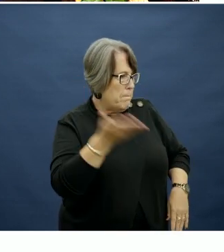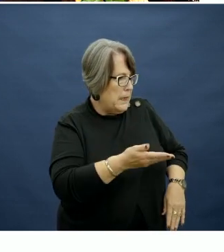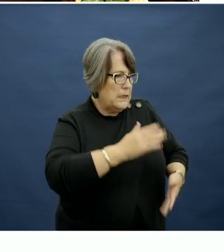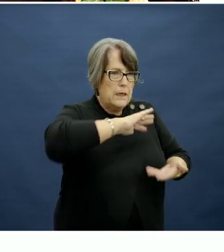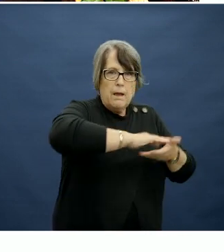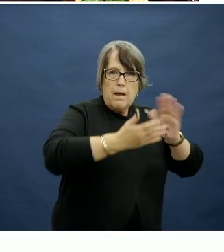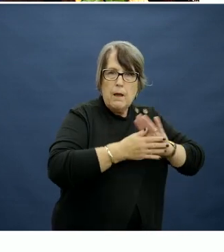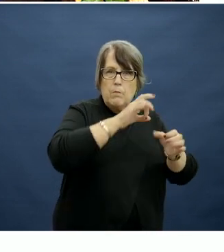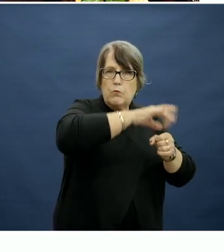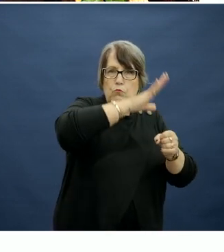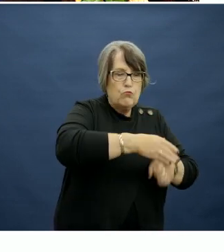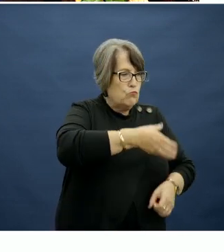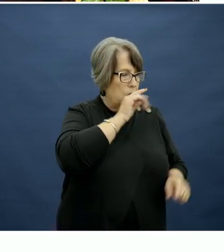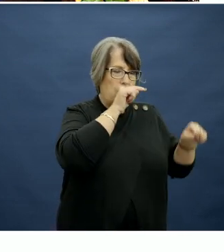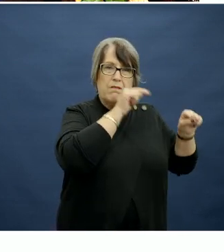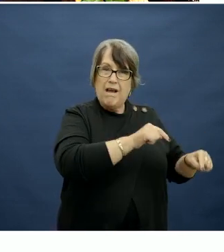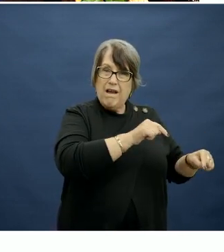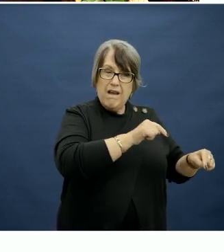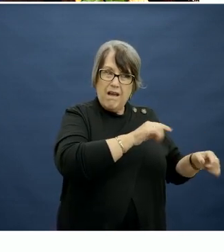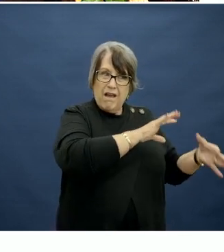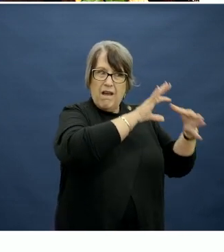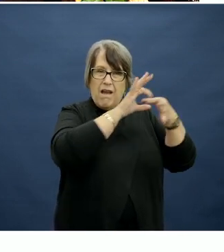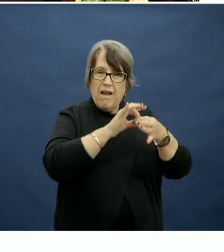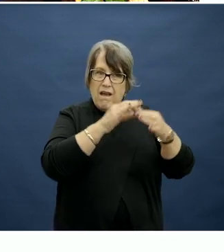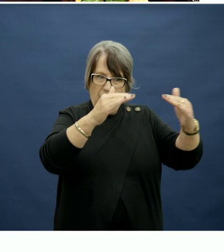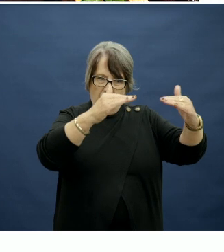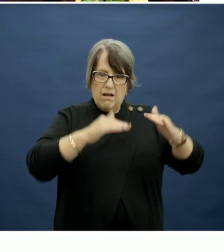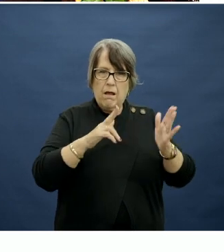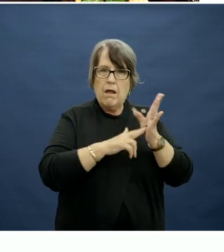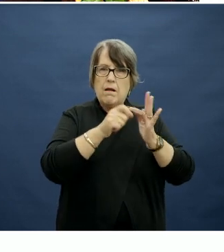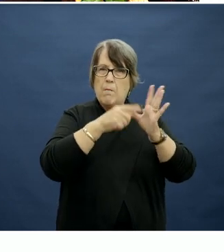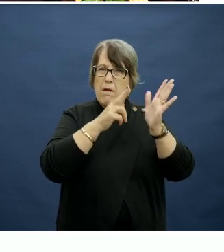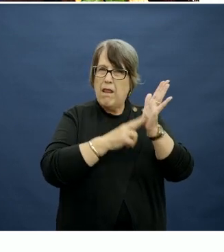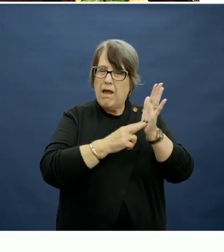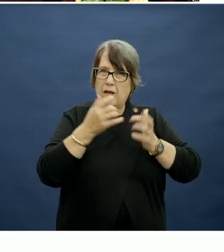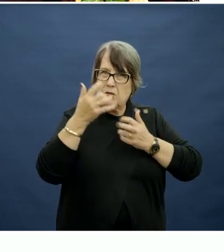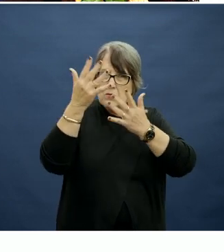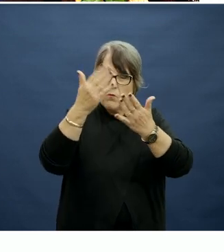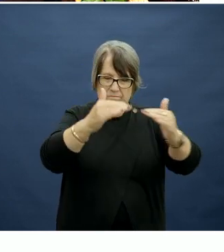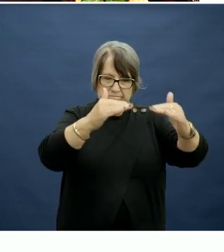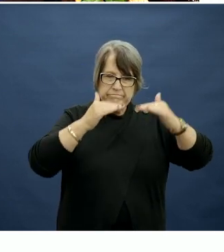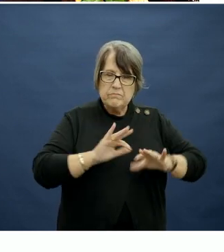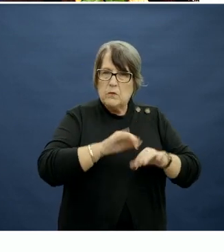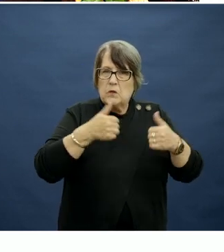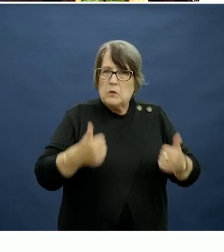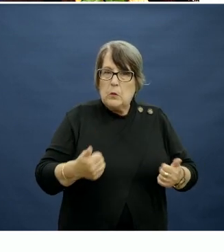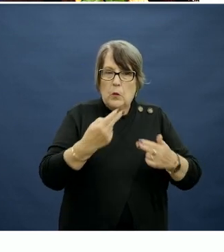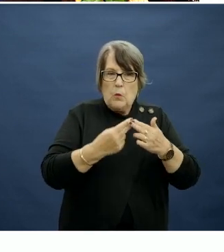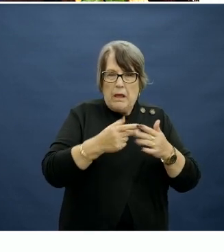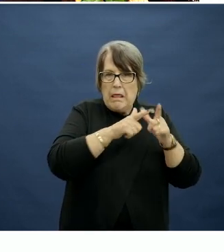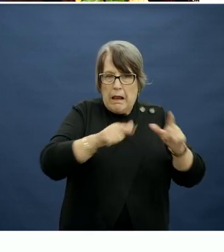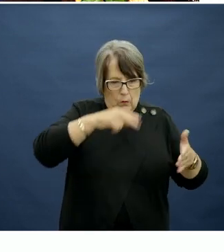drinks, is associated with lower NAPLAN scores for language, numeracy and reading.